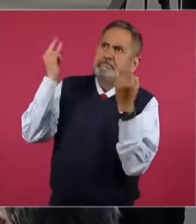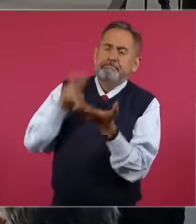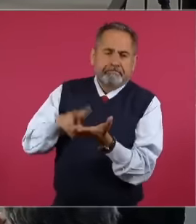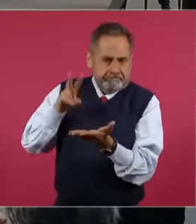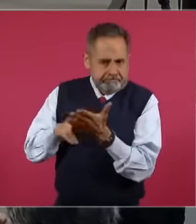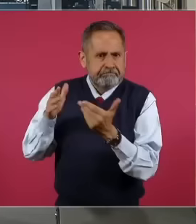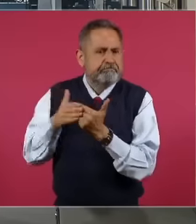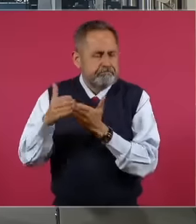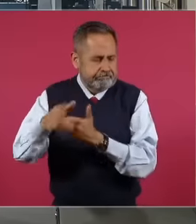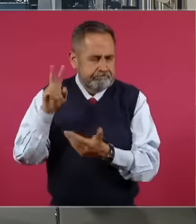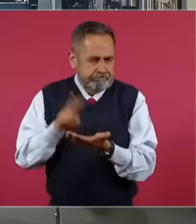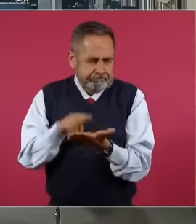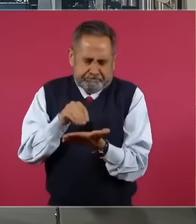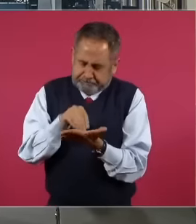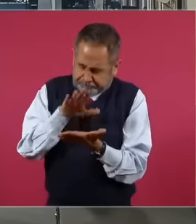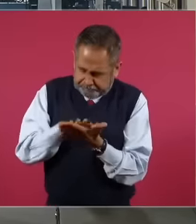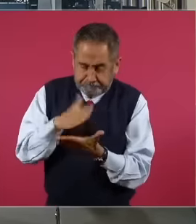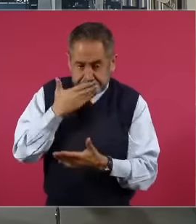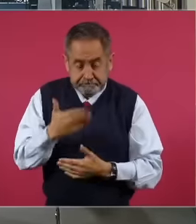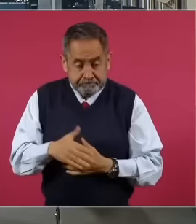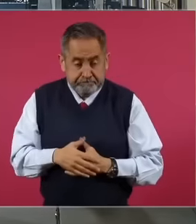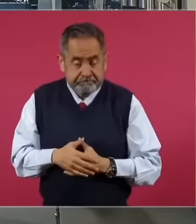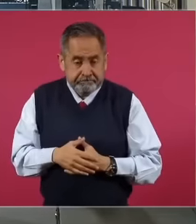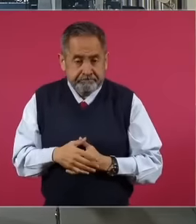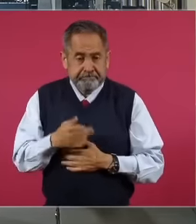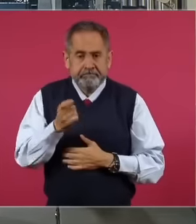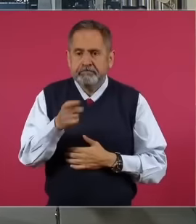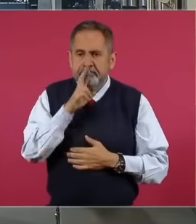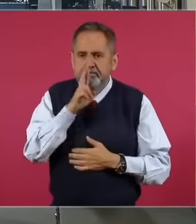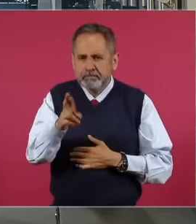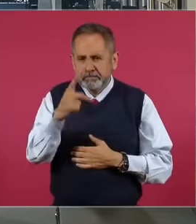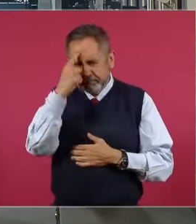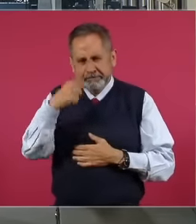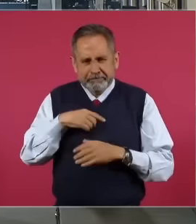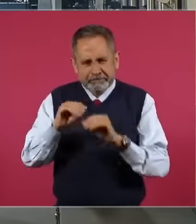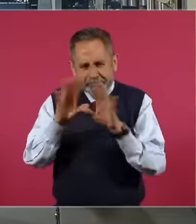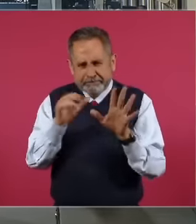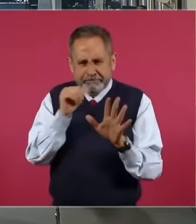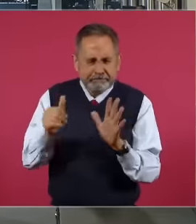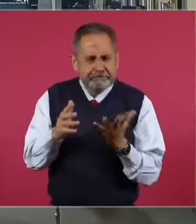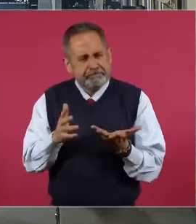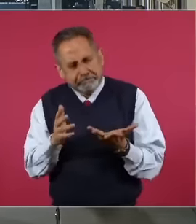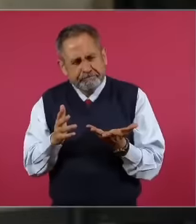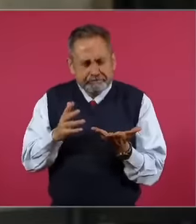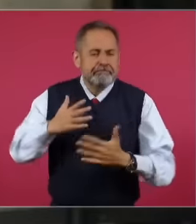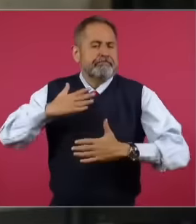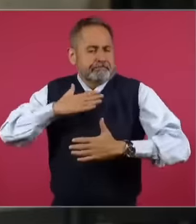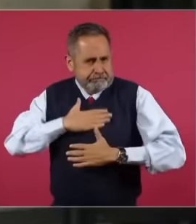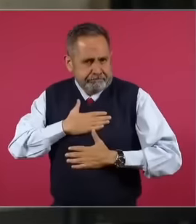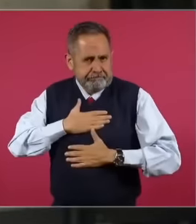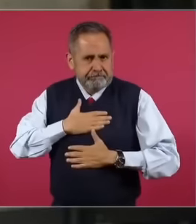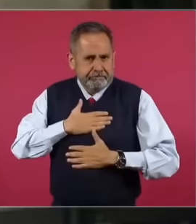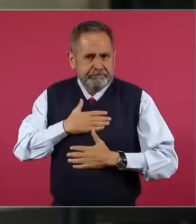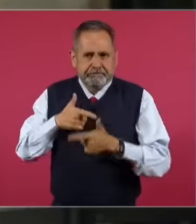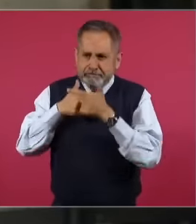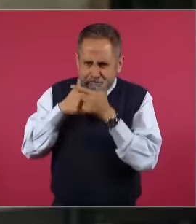and well, since the answer was not clear to me, for my part, at least I will continue telling you,